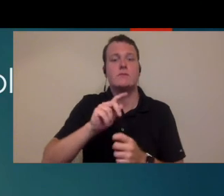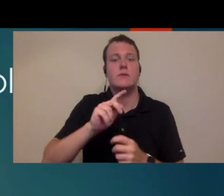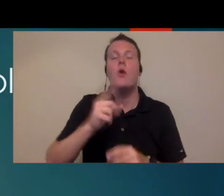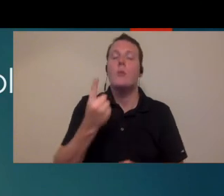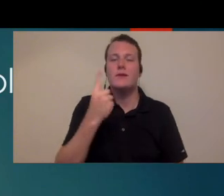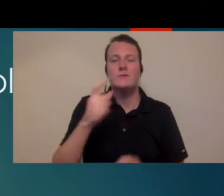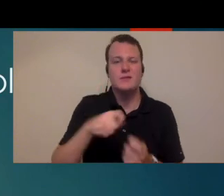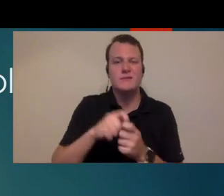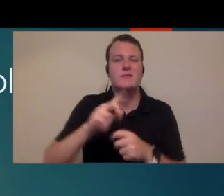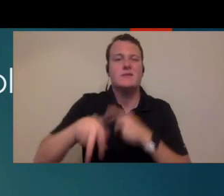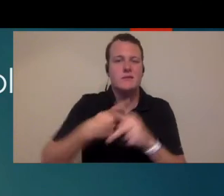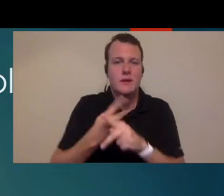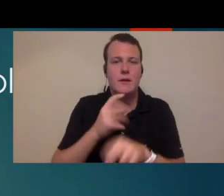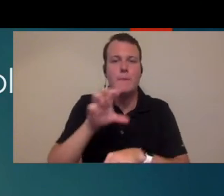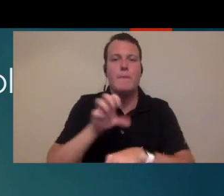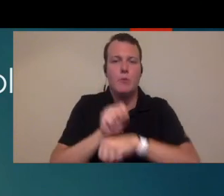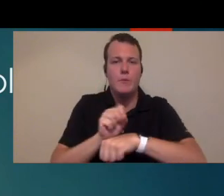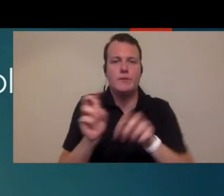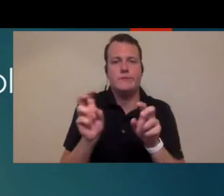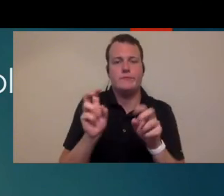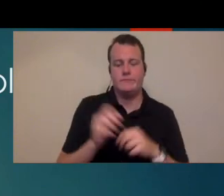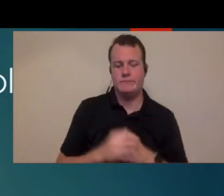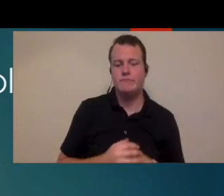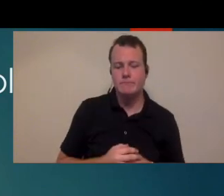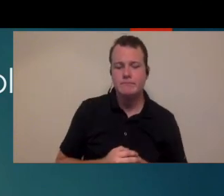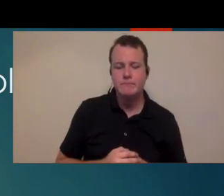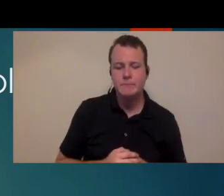single appointment type. there could be a lot of ways to do that. if we look at the